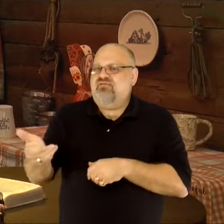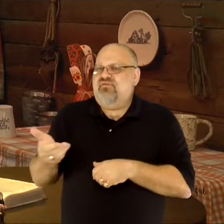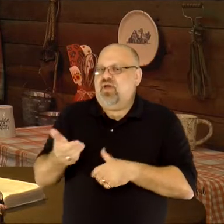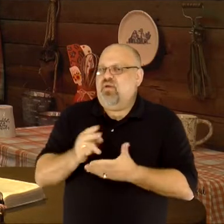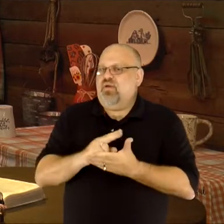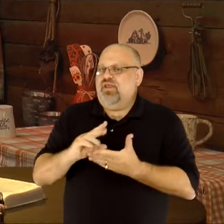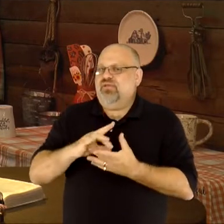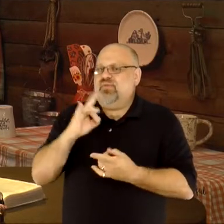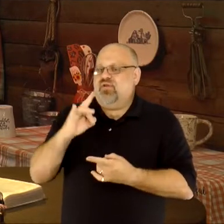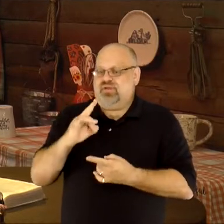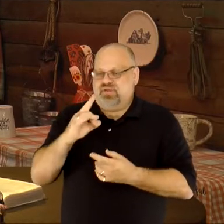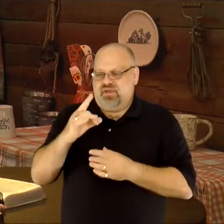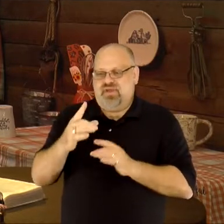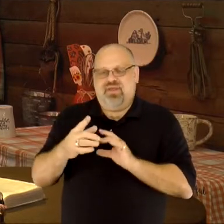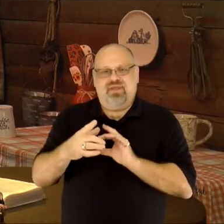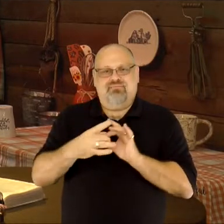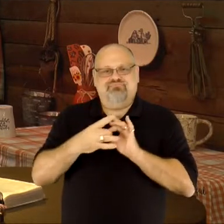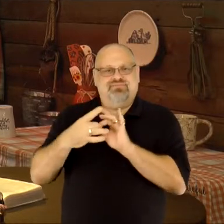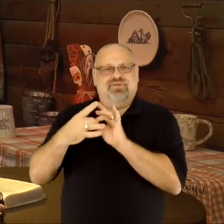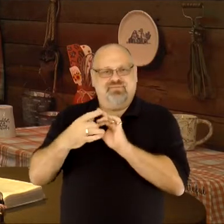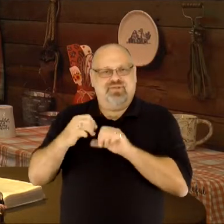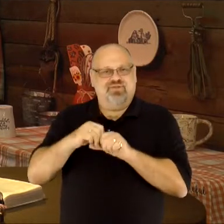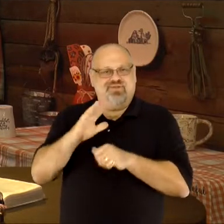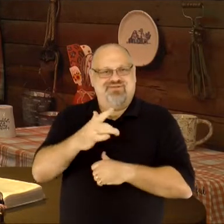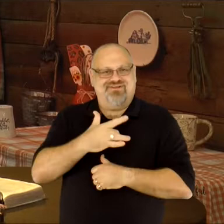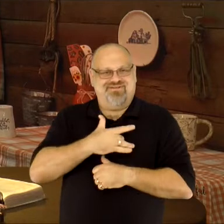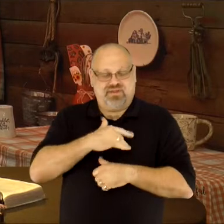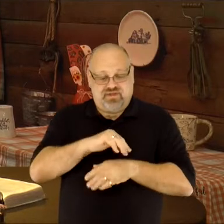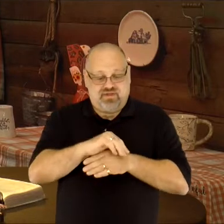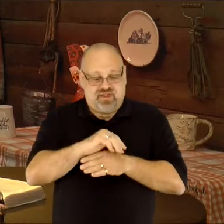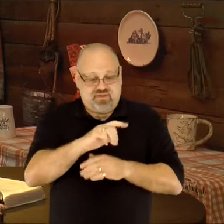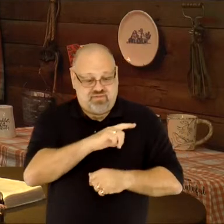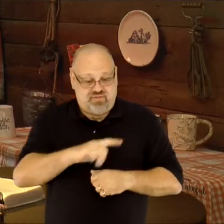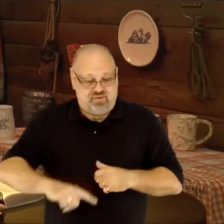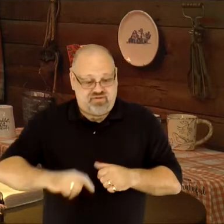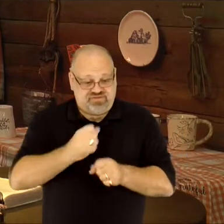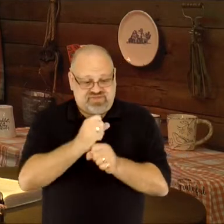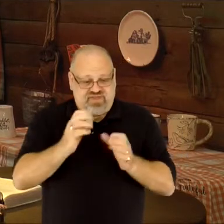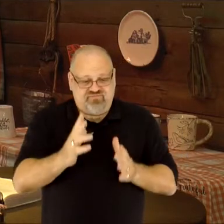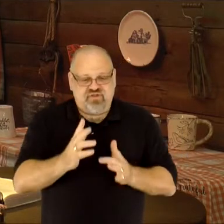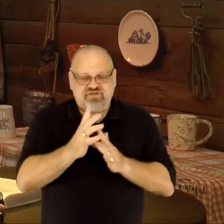into communion in your heart. On the night that our Lord and Savior Jesus Christ was betrayed,